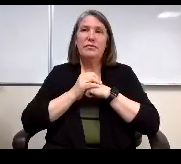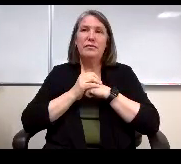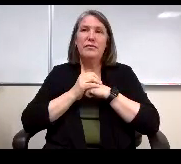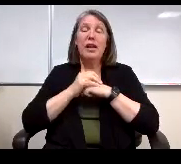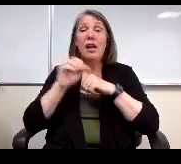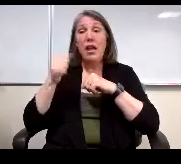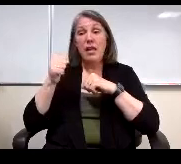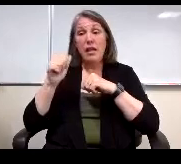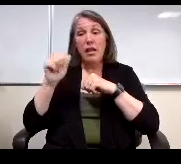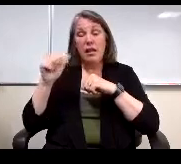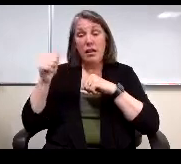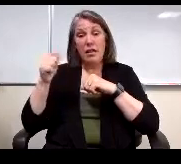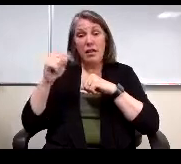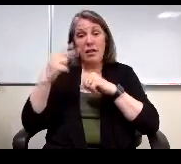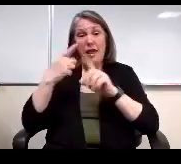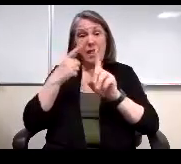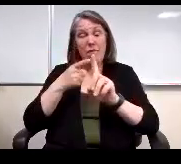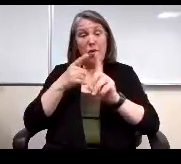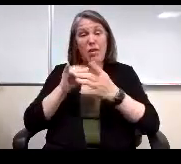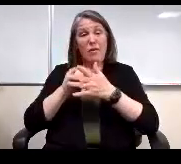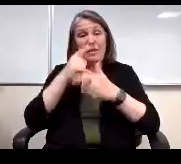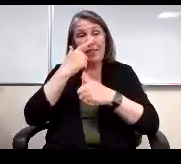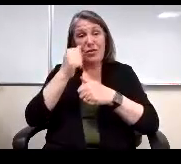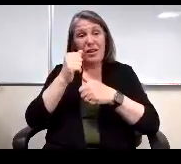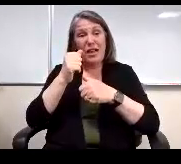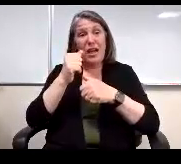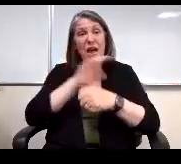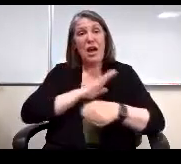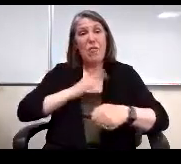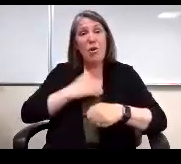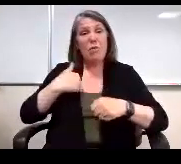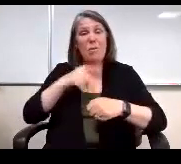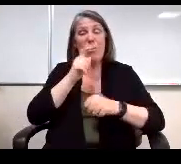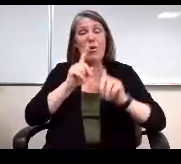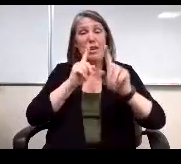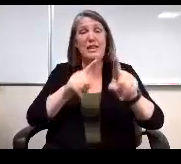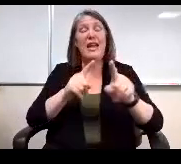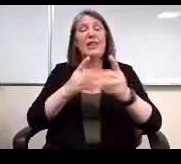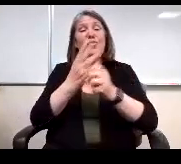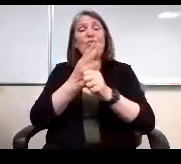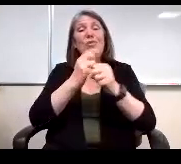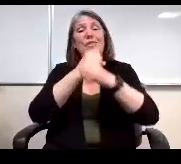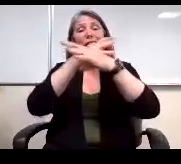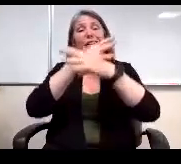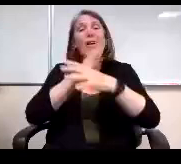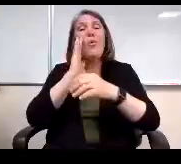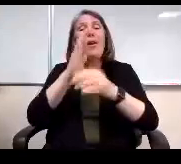board member who attends and parts of space by electronic means shall identify the location from